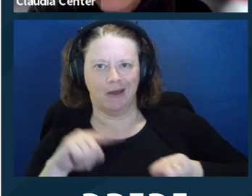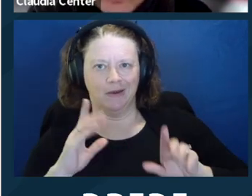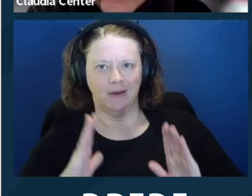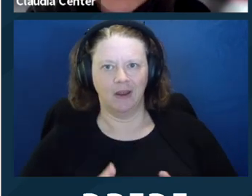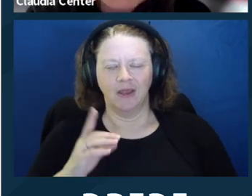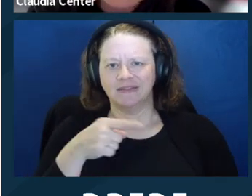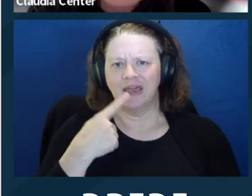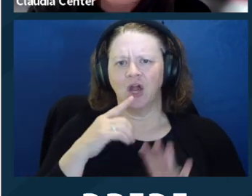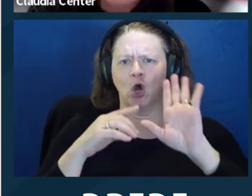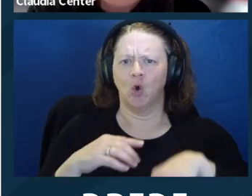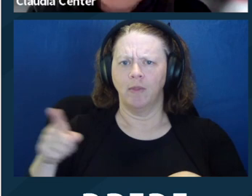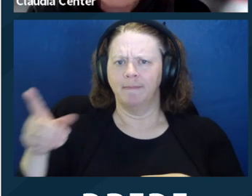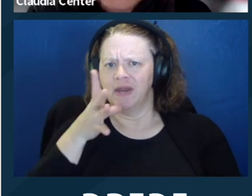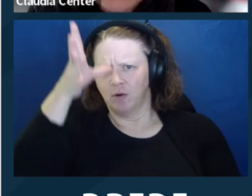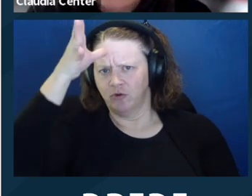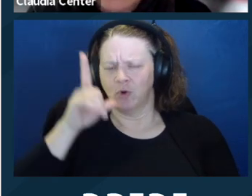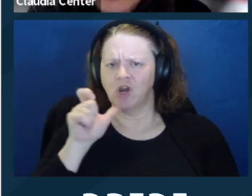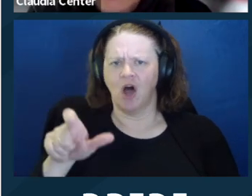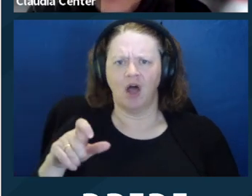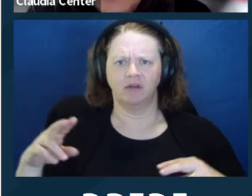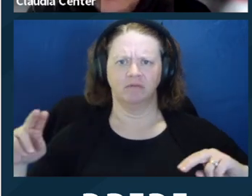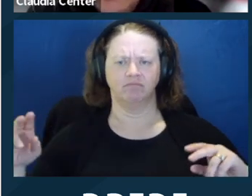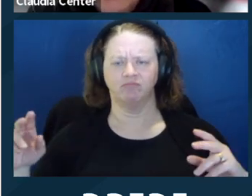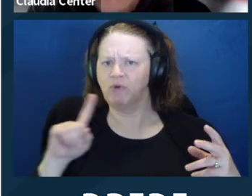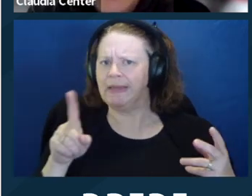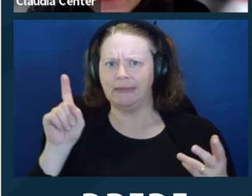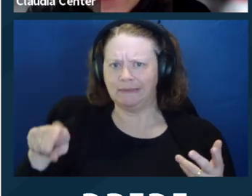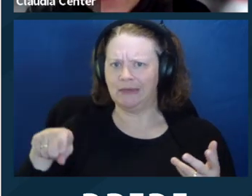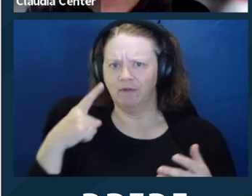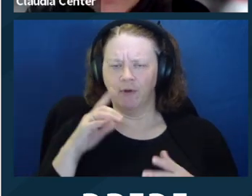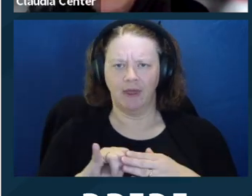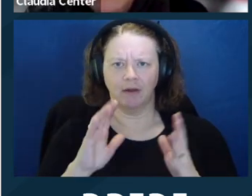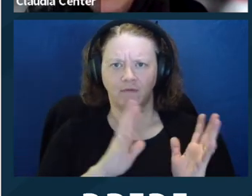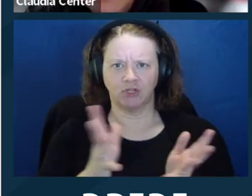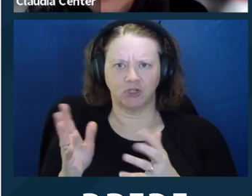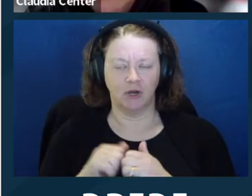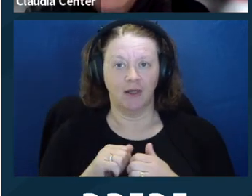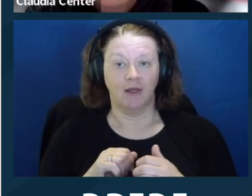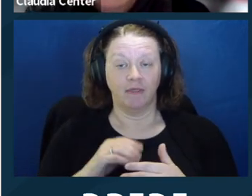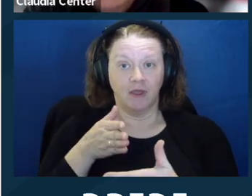were necessary due to diminished capacity caused by the stroke. So, you know, in this